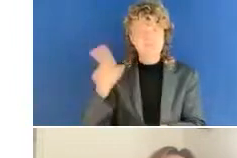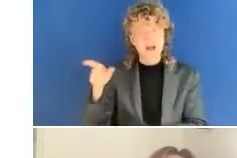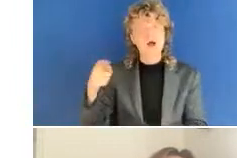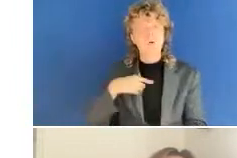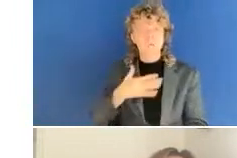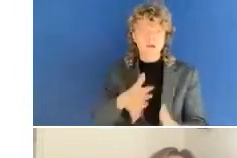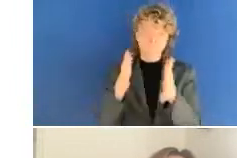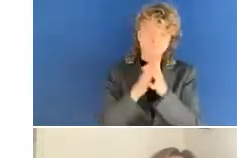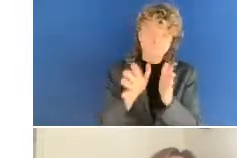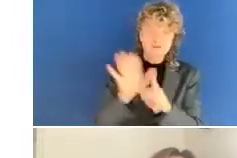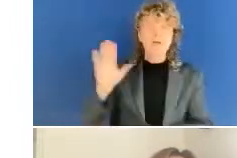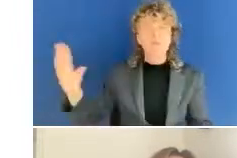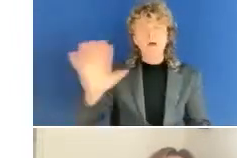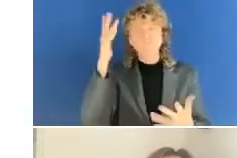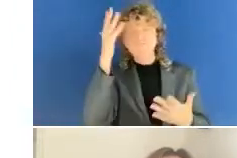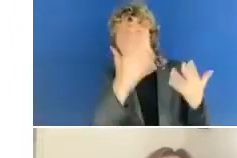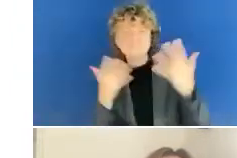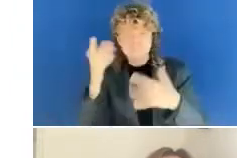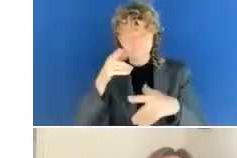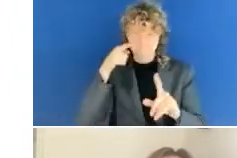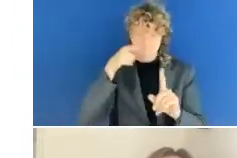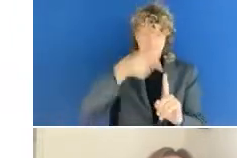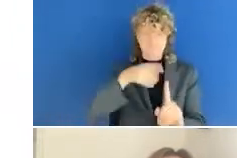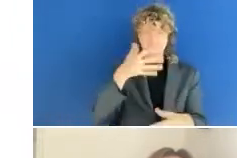the impact that the directive has had over the past two years.